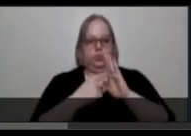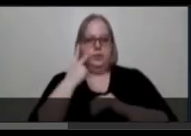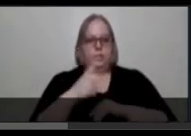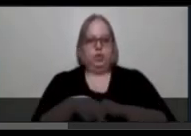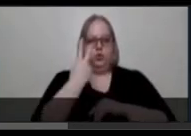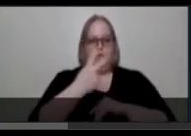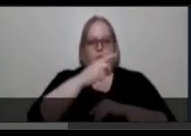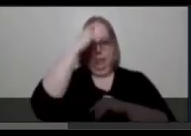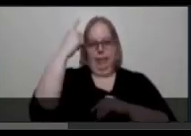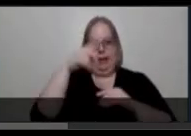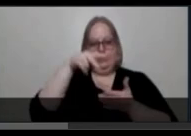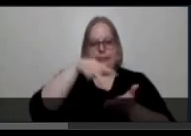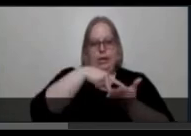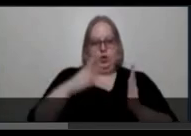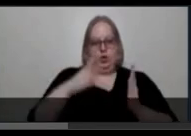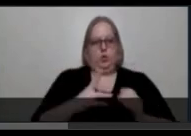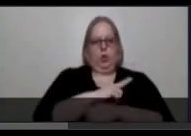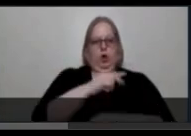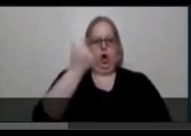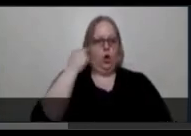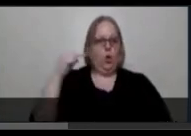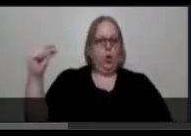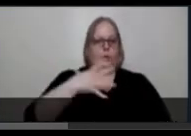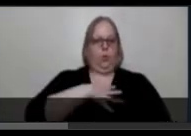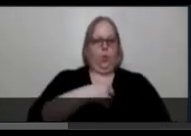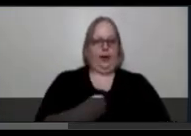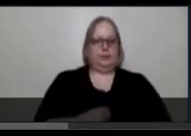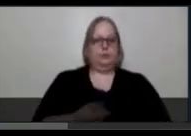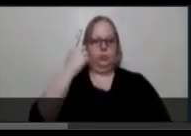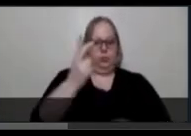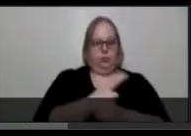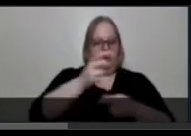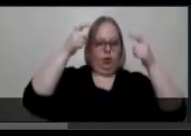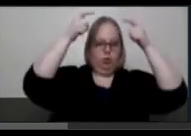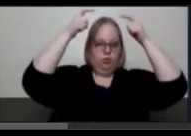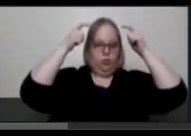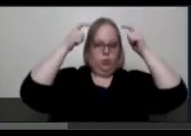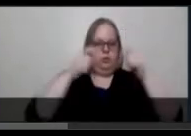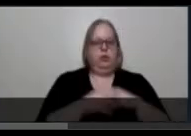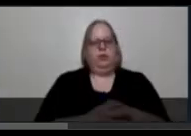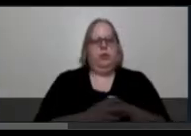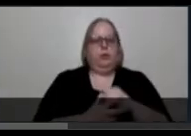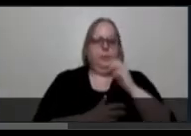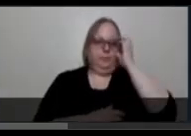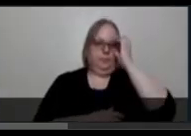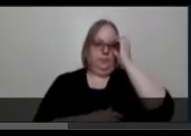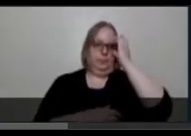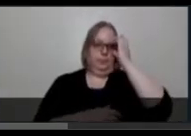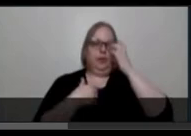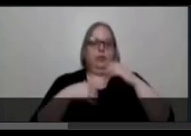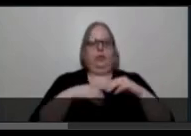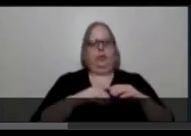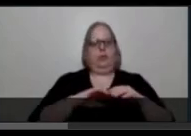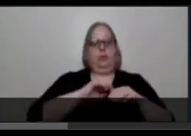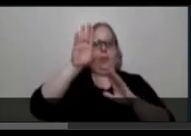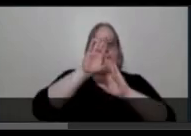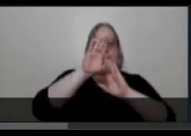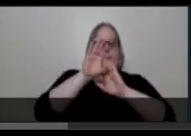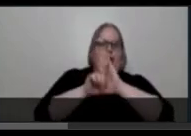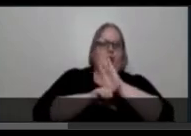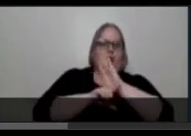wearing gold and white, one of them wearing a crown, are posed against a dark earthy background.